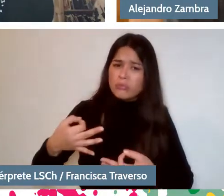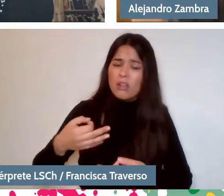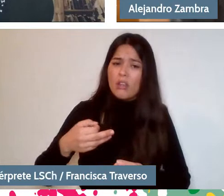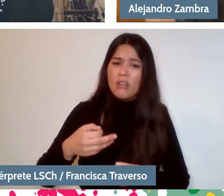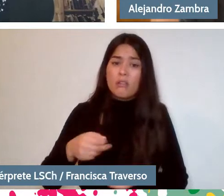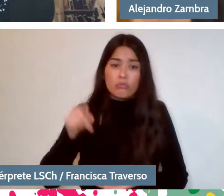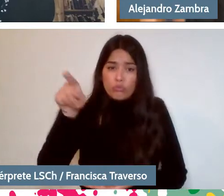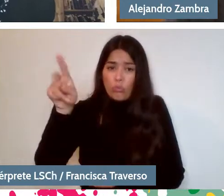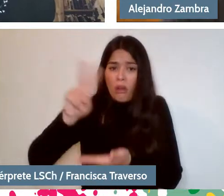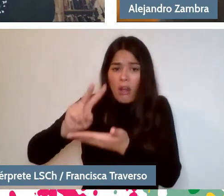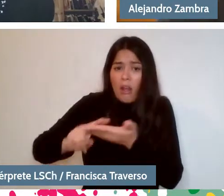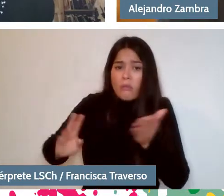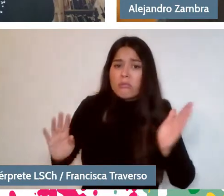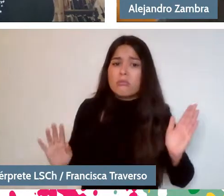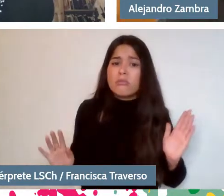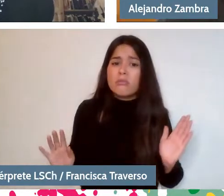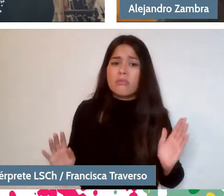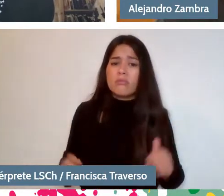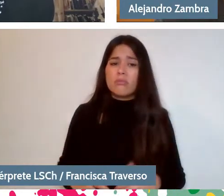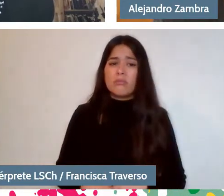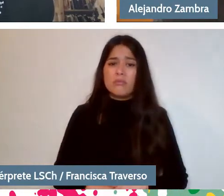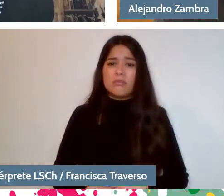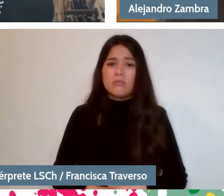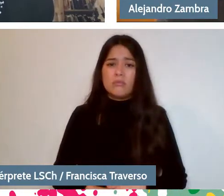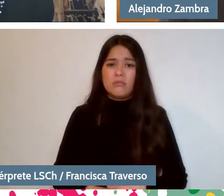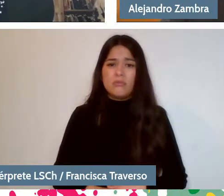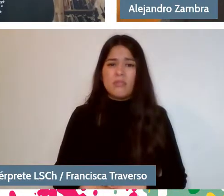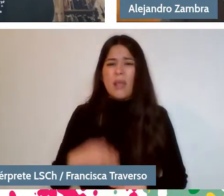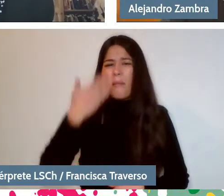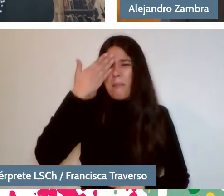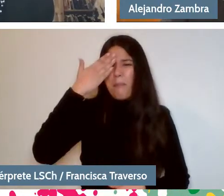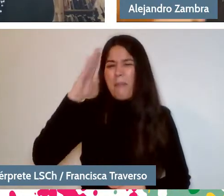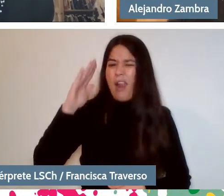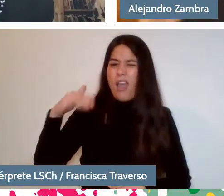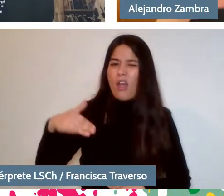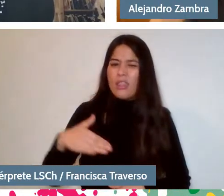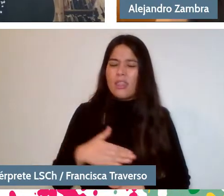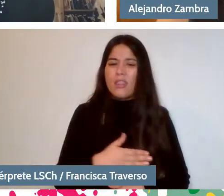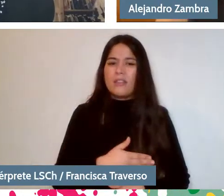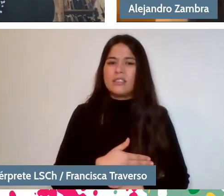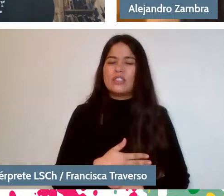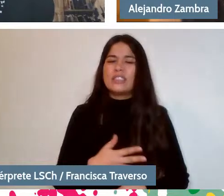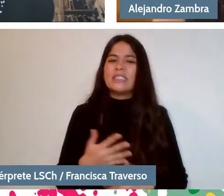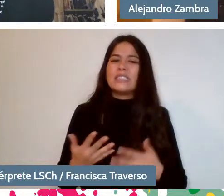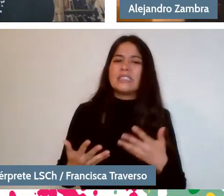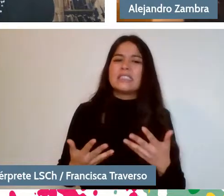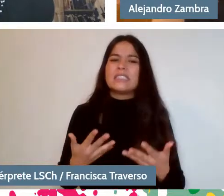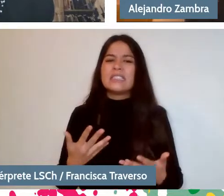But it's a bad response, too. I mean, we are all the time thematizing literature.